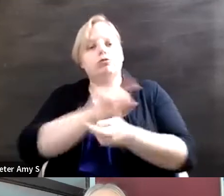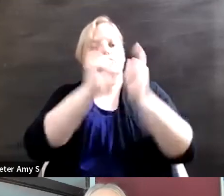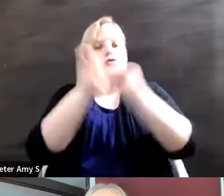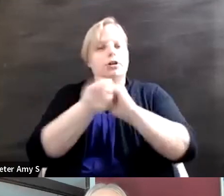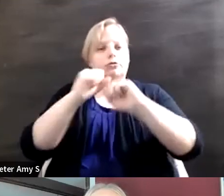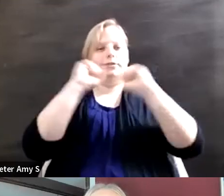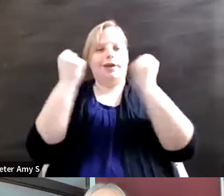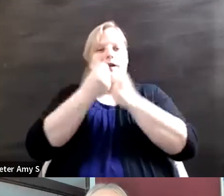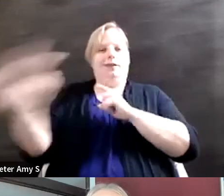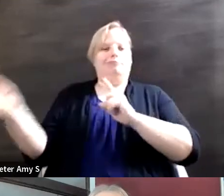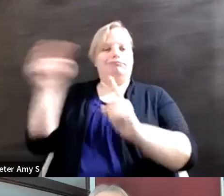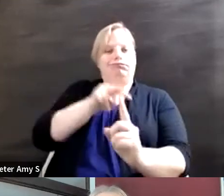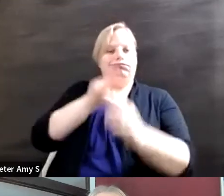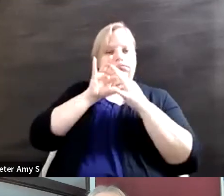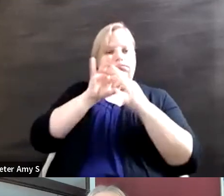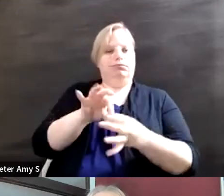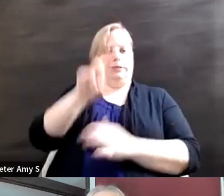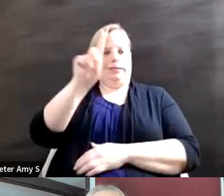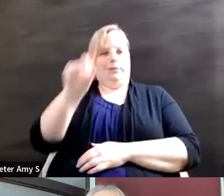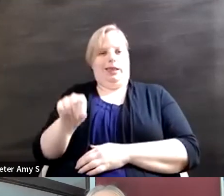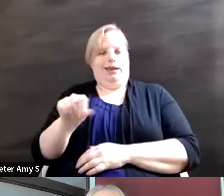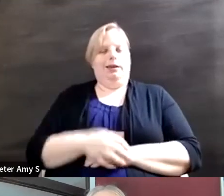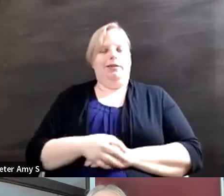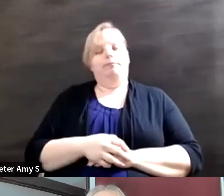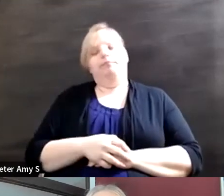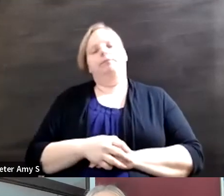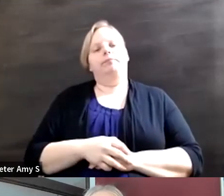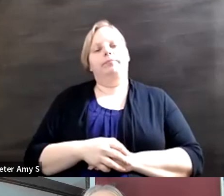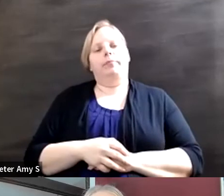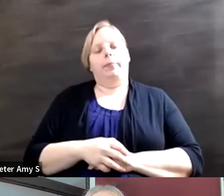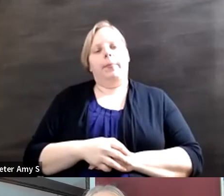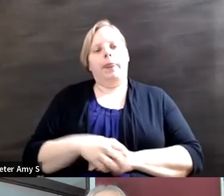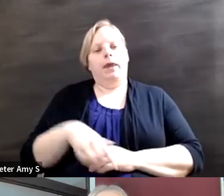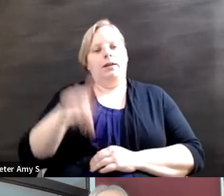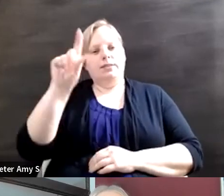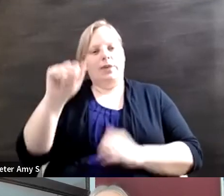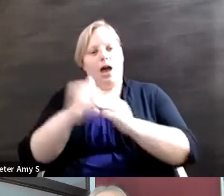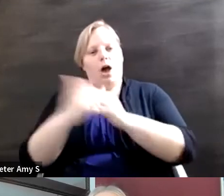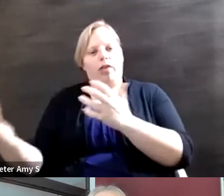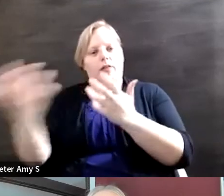in terms of disability and how that correlates into society and creating more opportunities